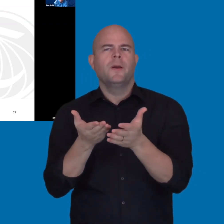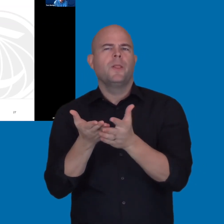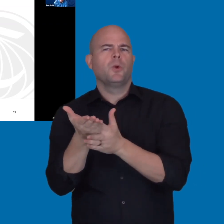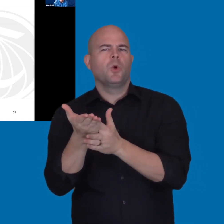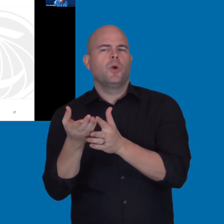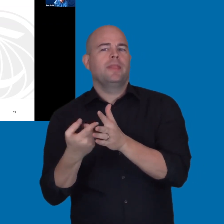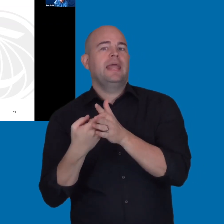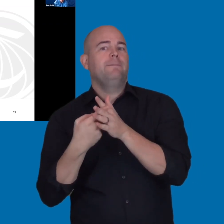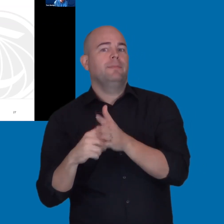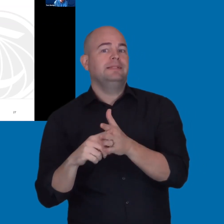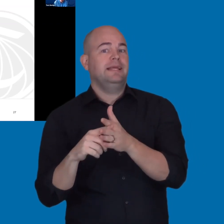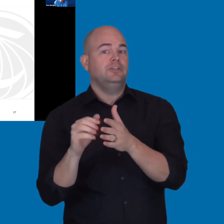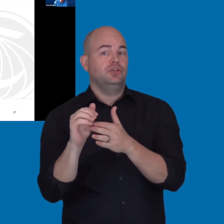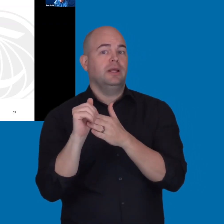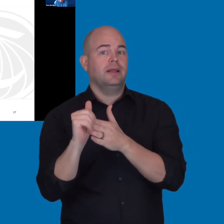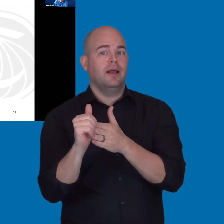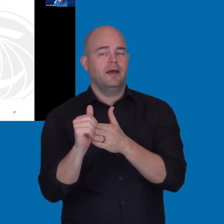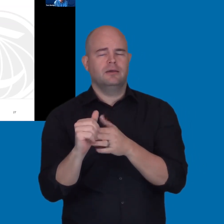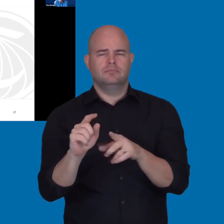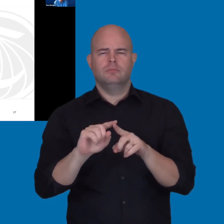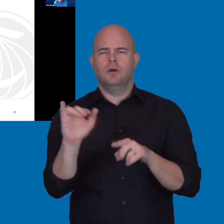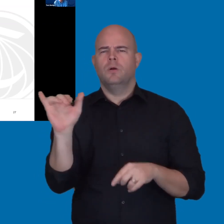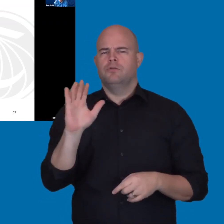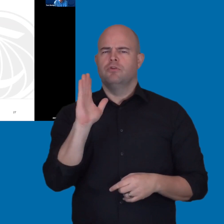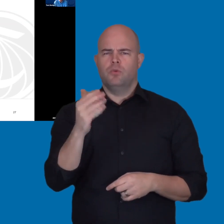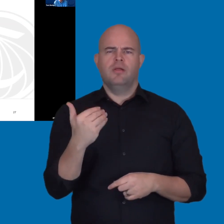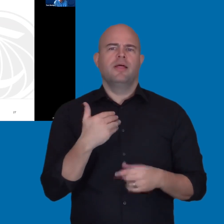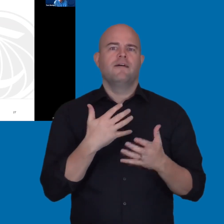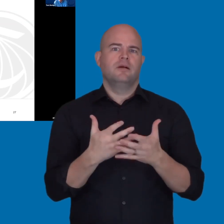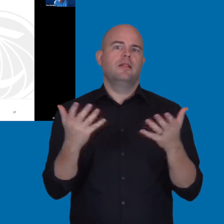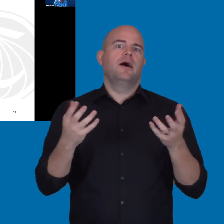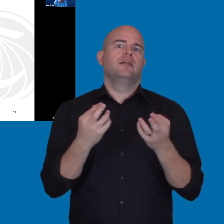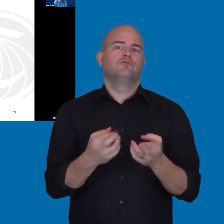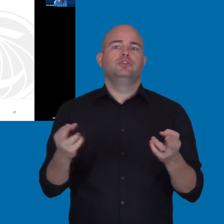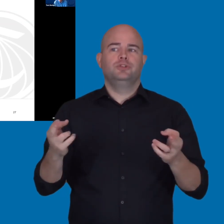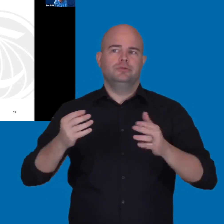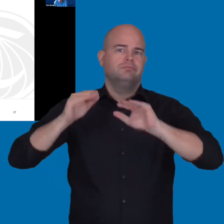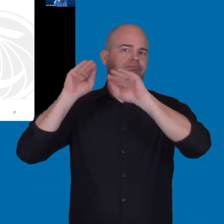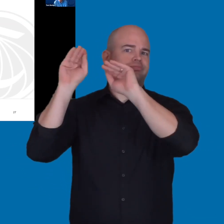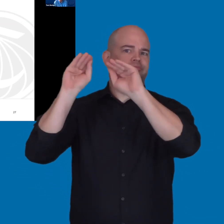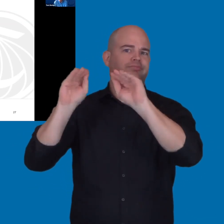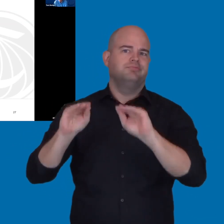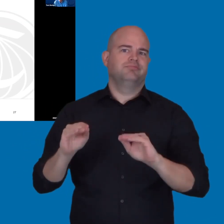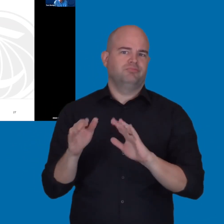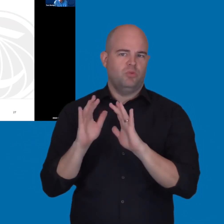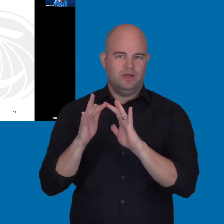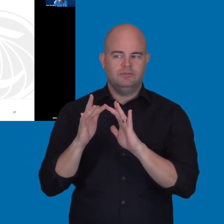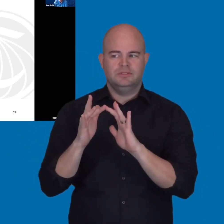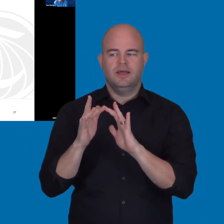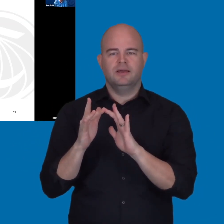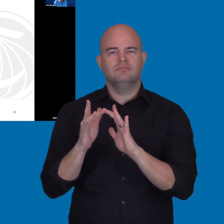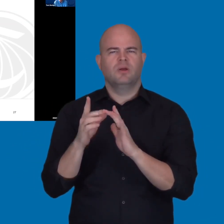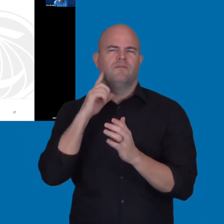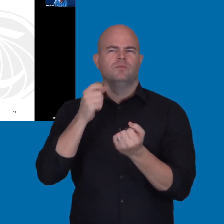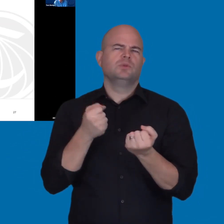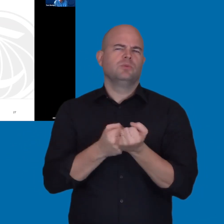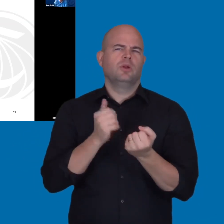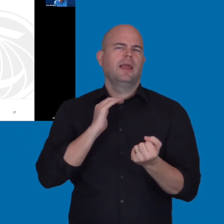It'll be provided in part perhaps through the implementation guide, but otherwise, we will definitely have a lot of resources that we'll be putting